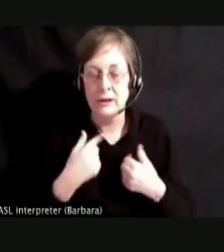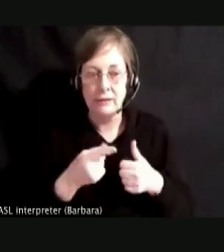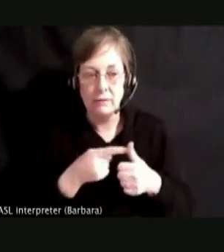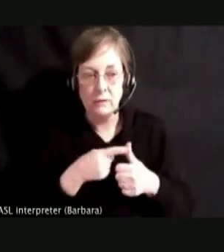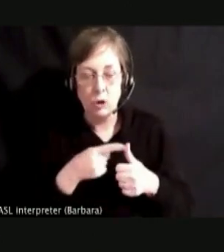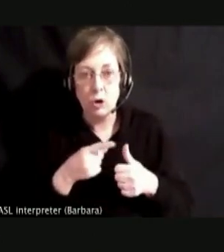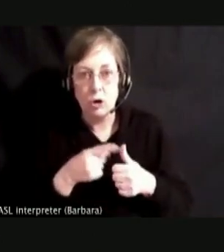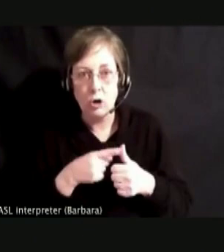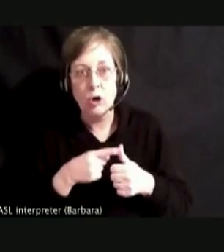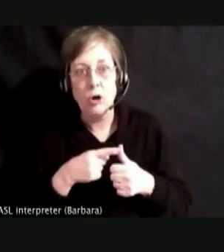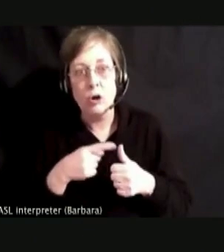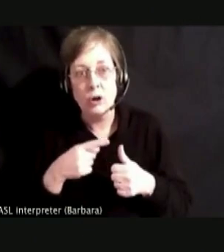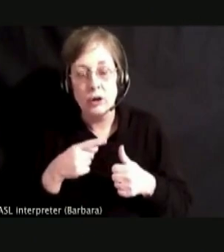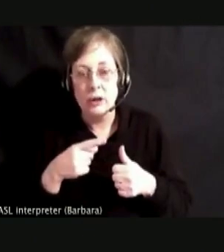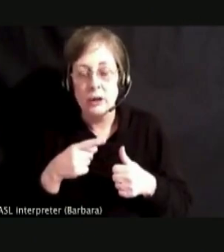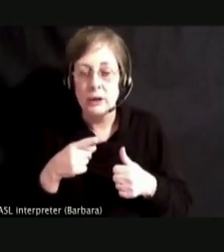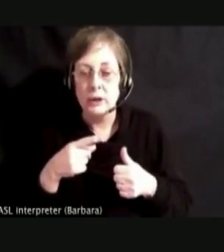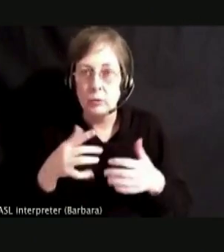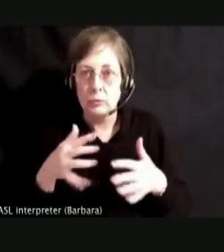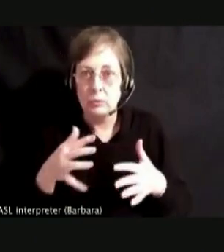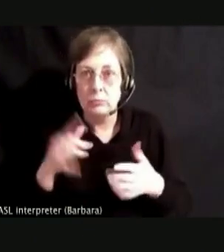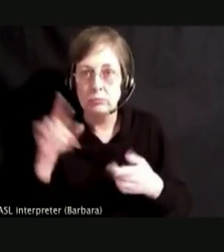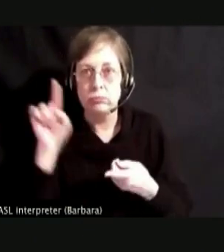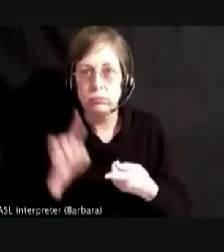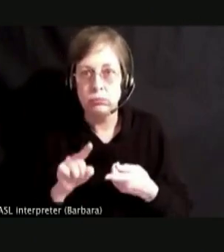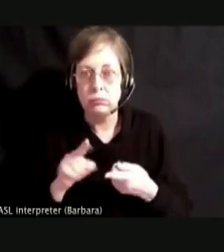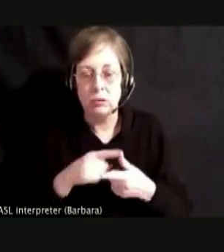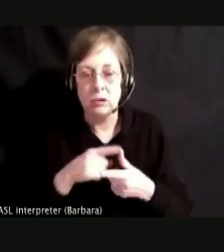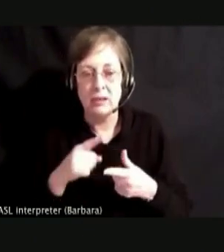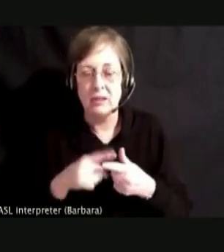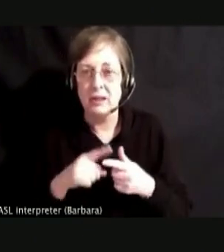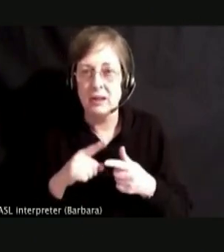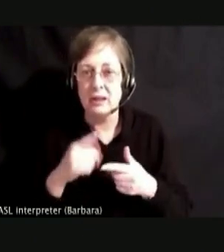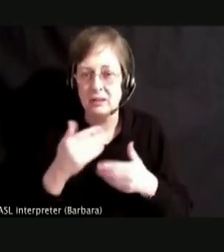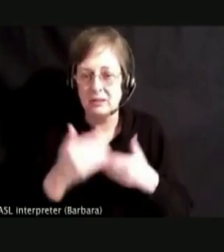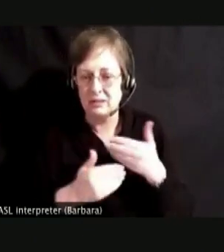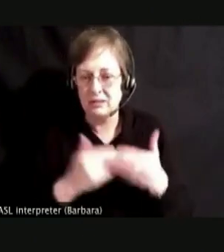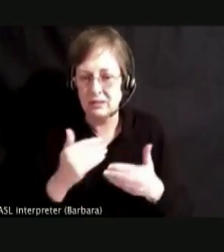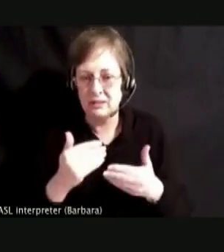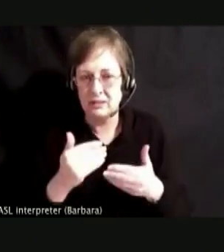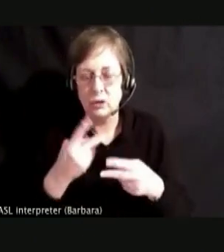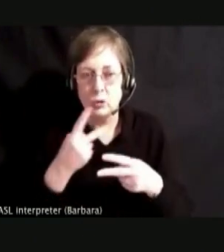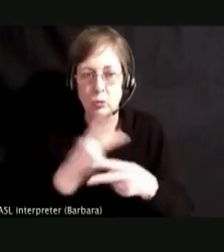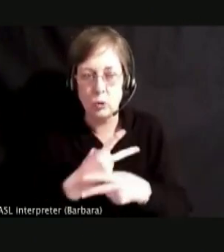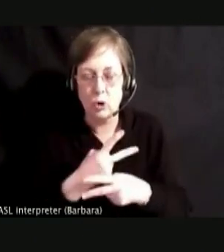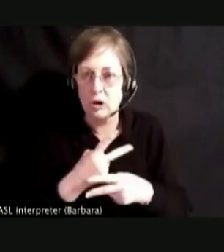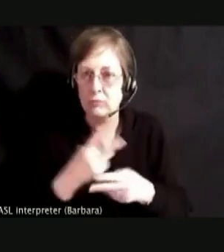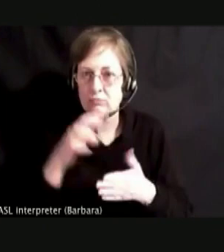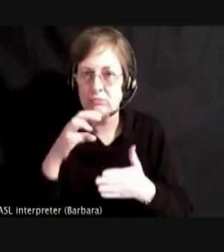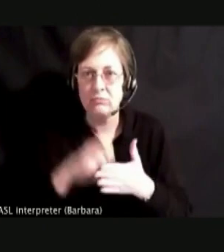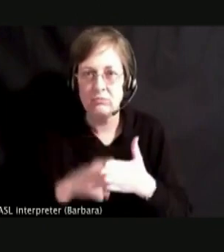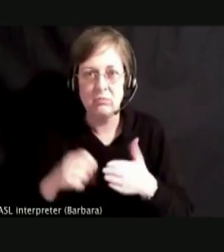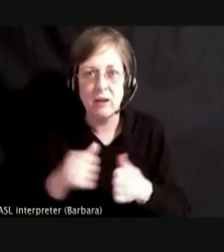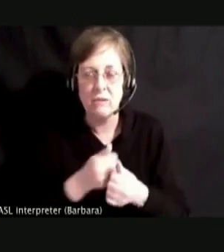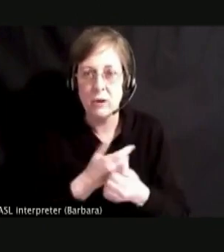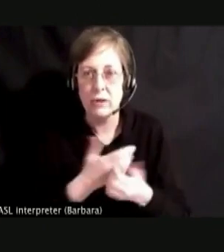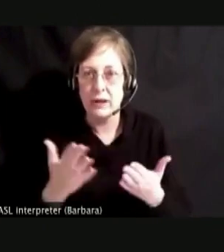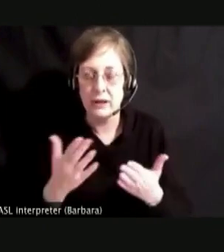BUT THEN AND TOOK EVERYTHING AWAY. I COULDN'T CONCENTRATE IN CLASS AND ALL I COULD THINK ABOUT WAS WHEN I WOULD BE ABLE